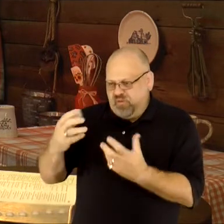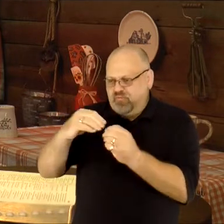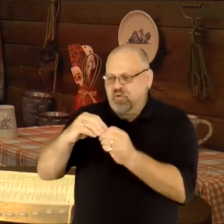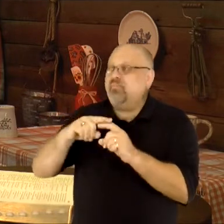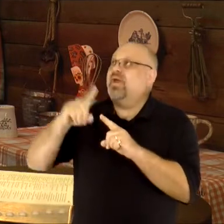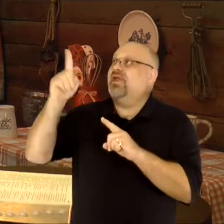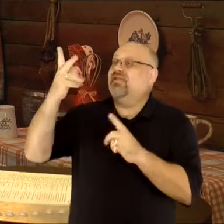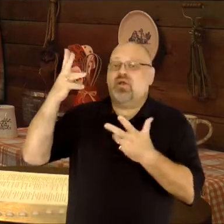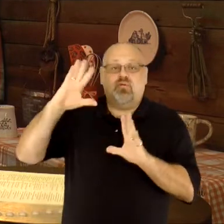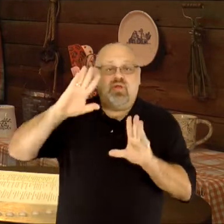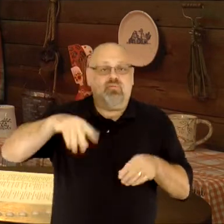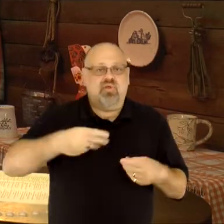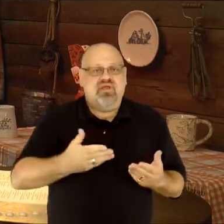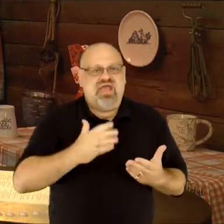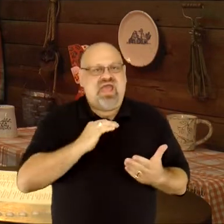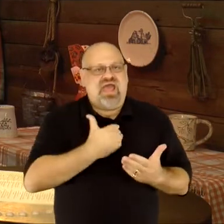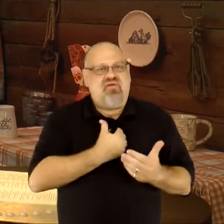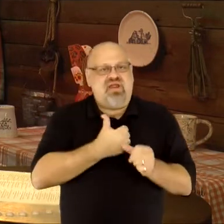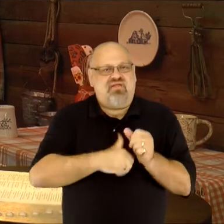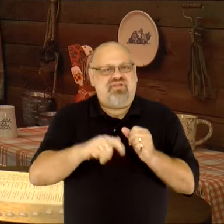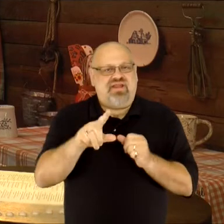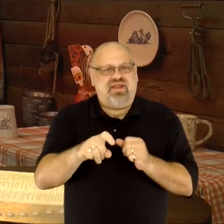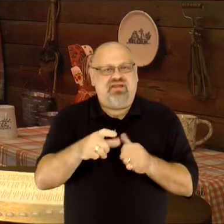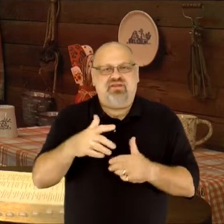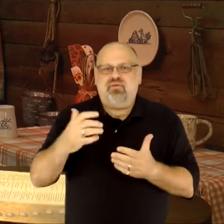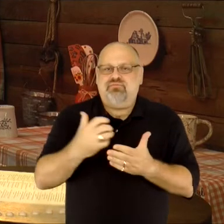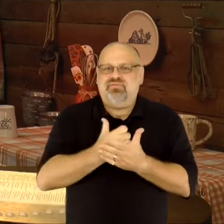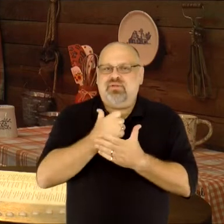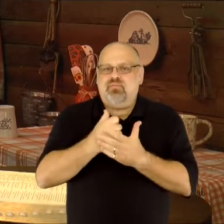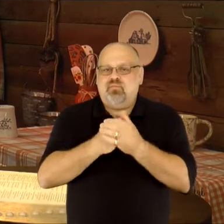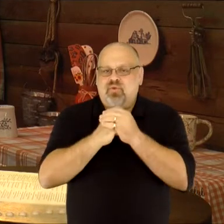and yet He's already provided for our every need. Let's take a moment and pray together,